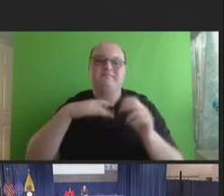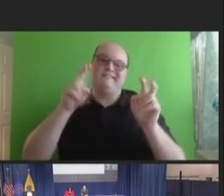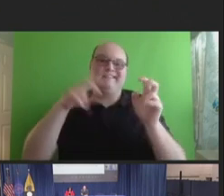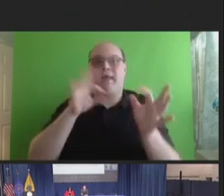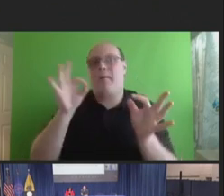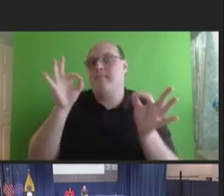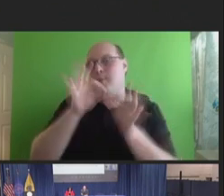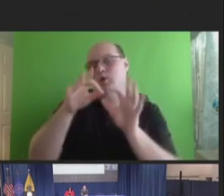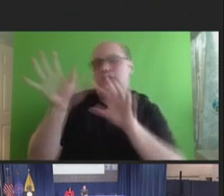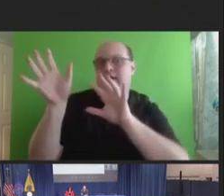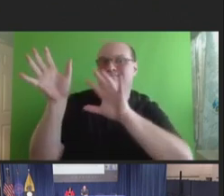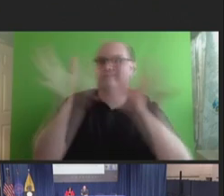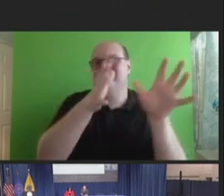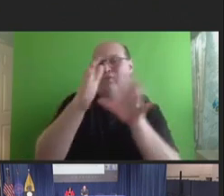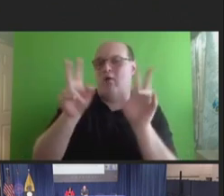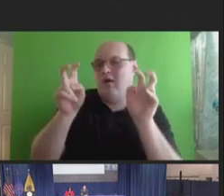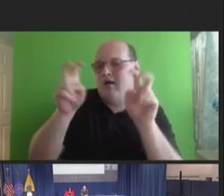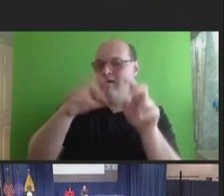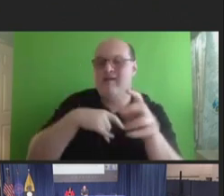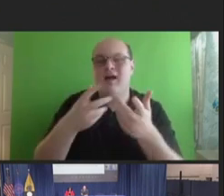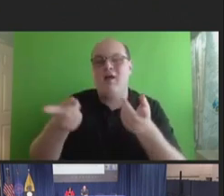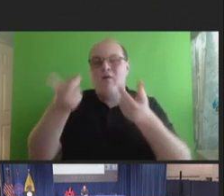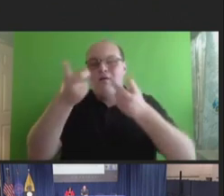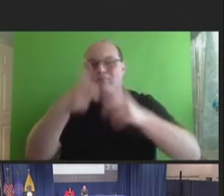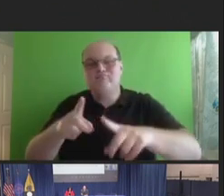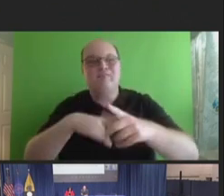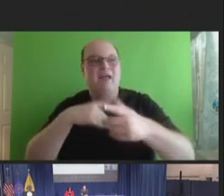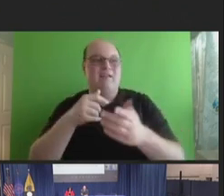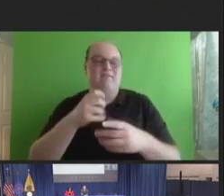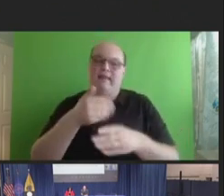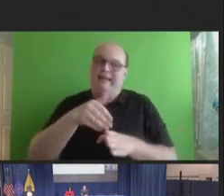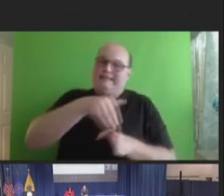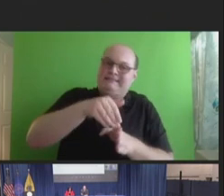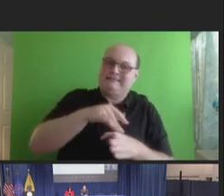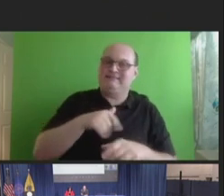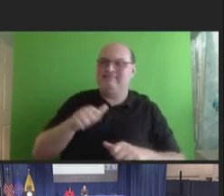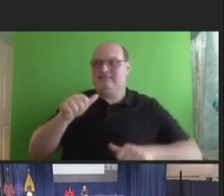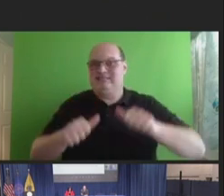contributed to a lot of vaccine hesitancy, has really kind of amplified a lot of anti-vax